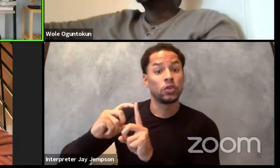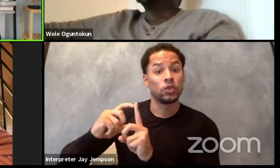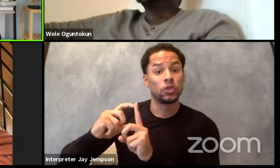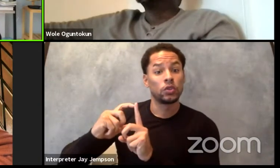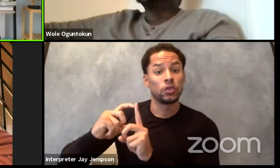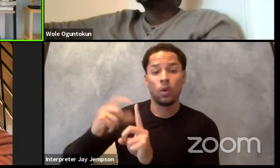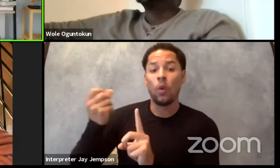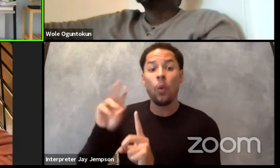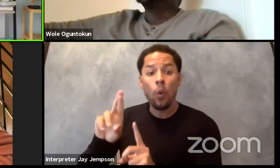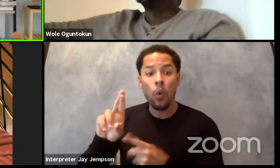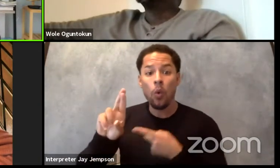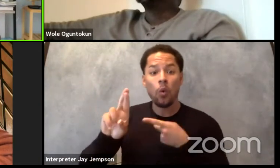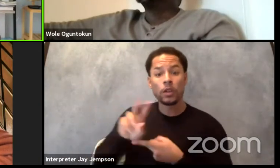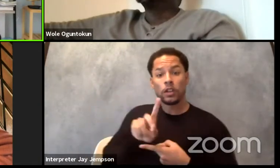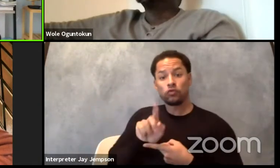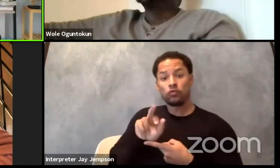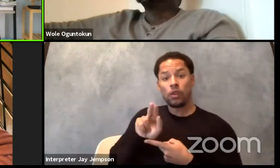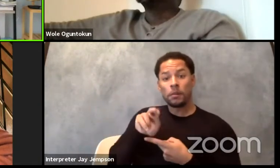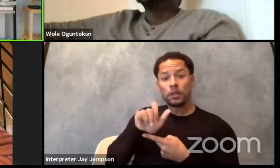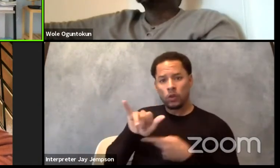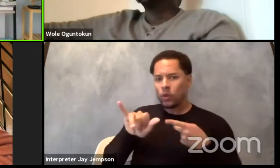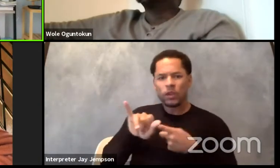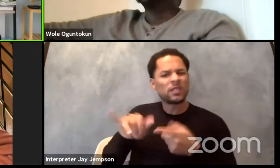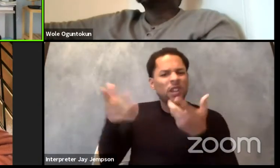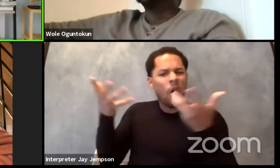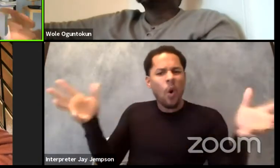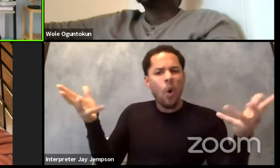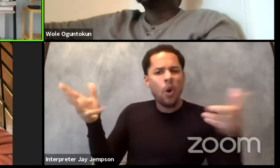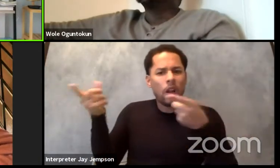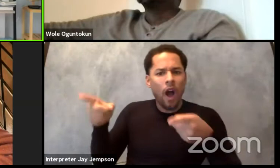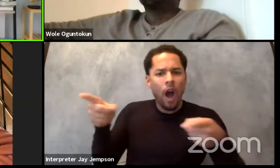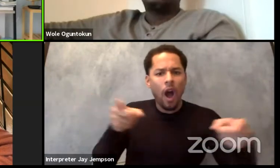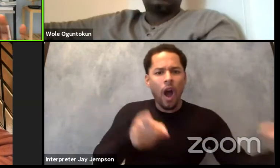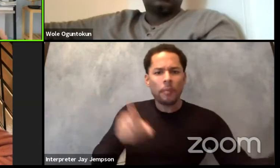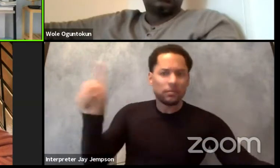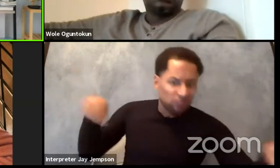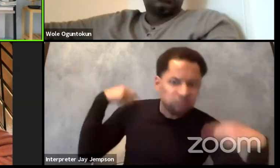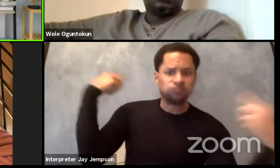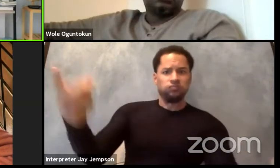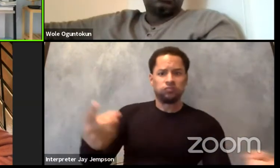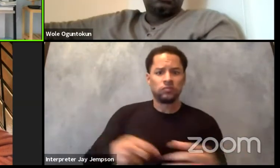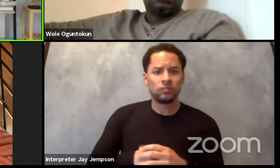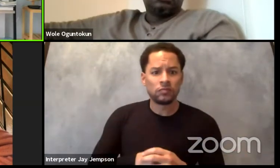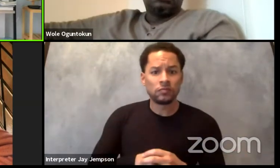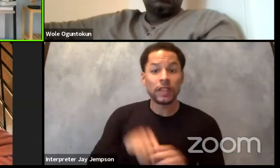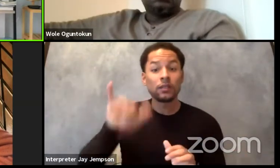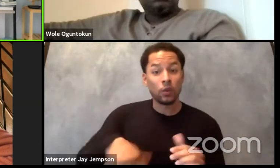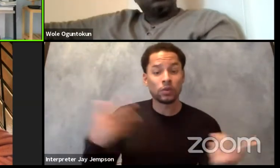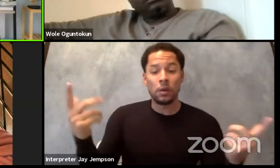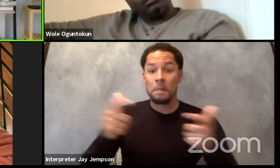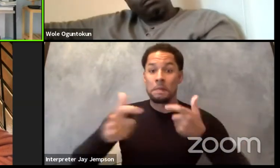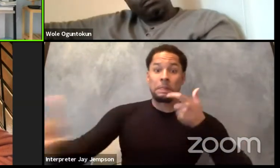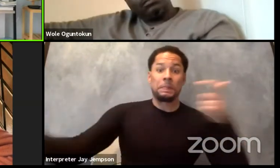is something we were doing before this term was invented? And then these are bigger issues that we're gonna come to those things.